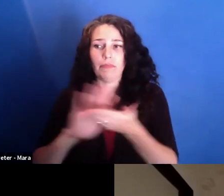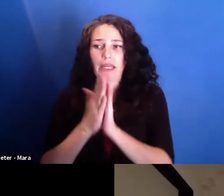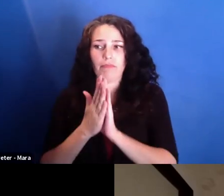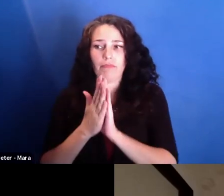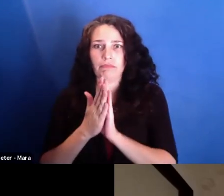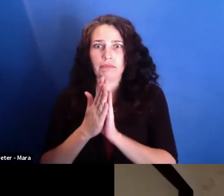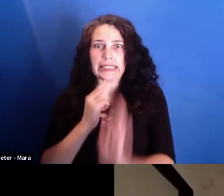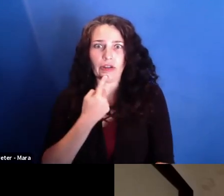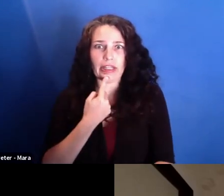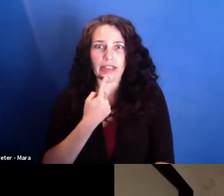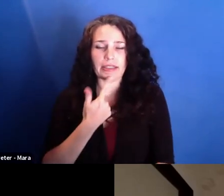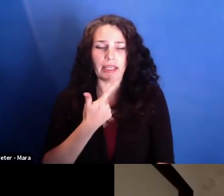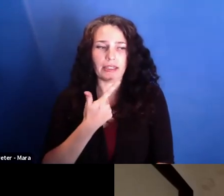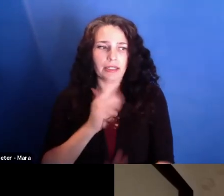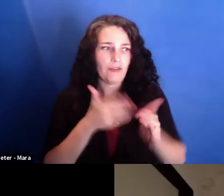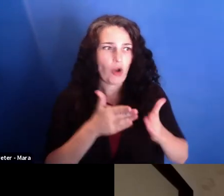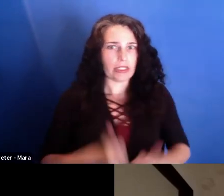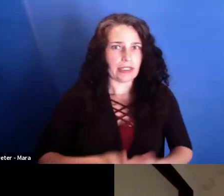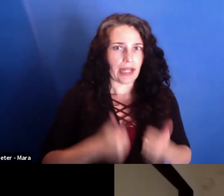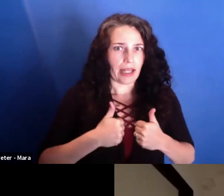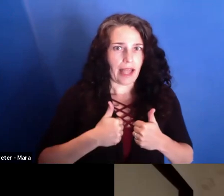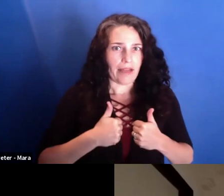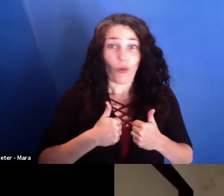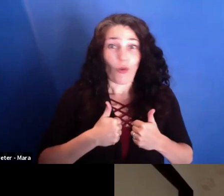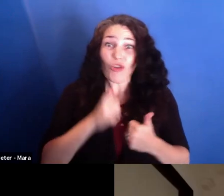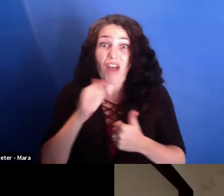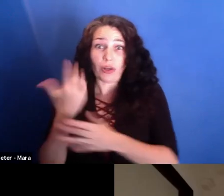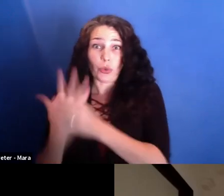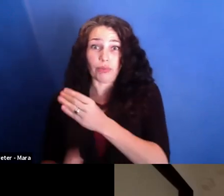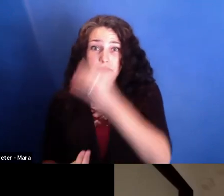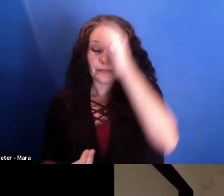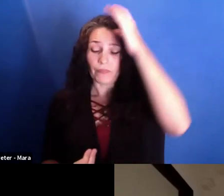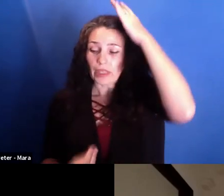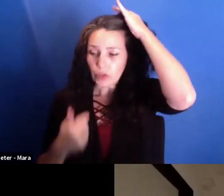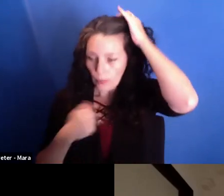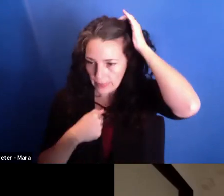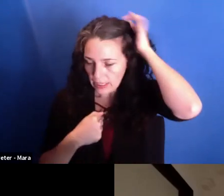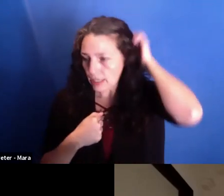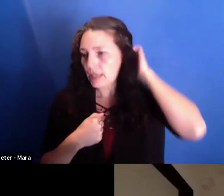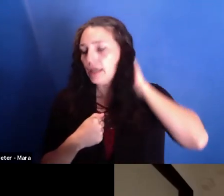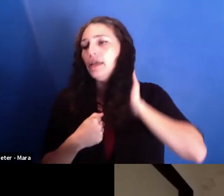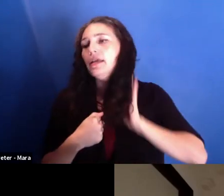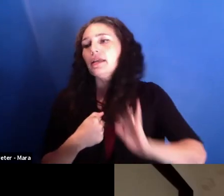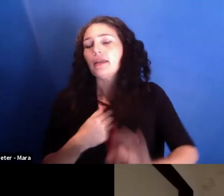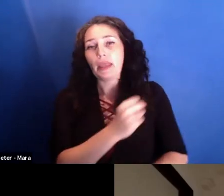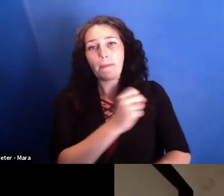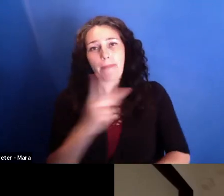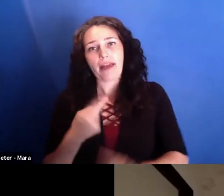So in a way, for me, coming back from Germany and growing up with a German history